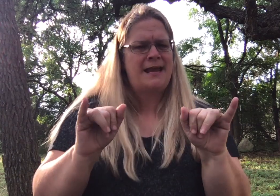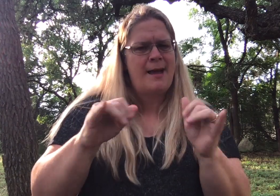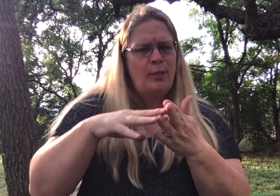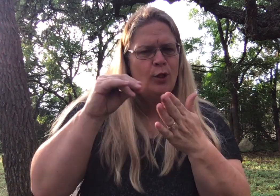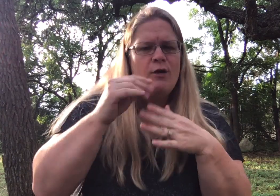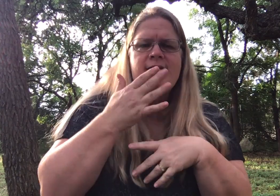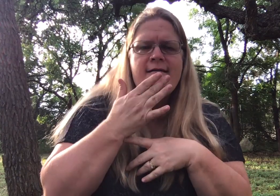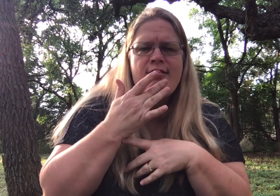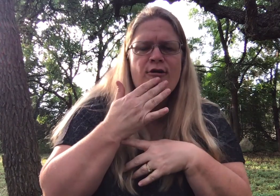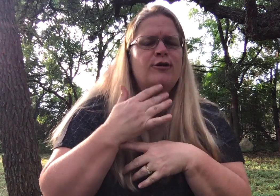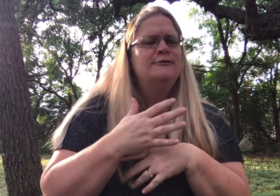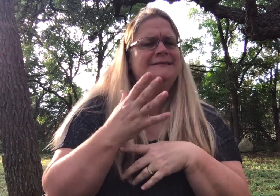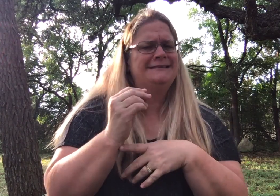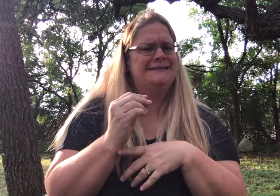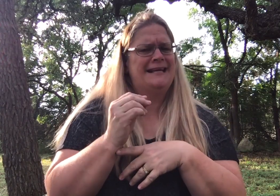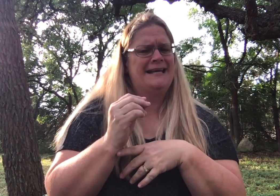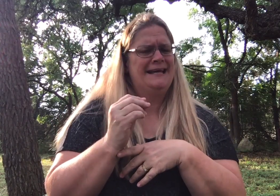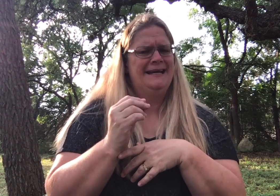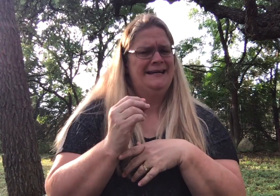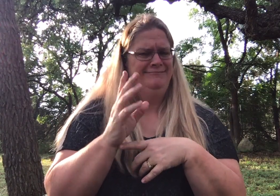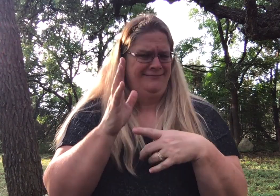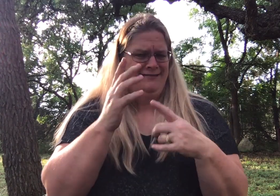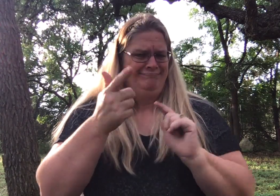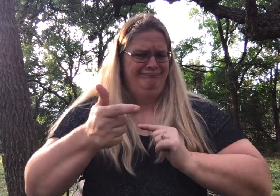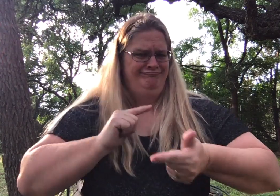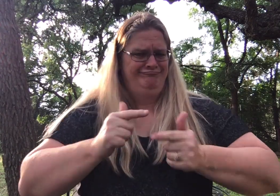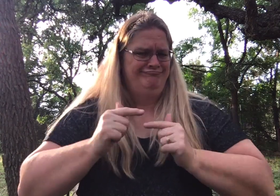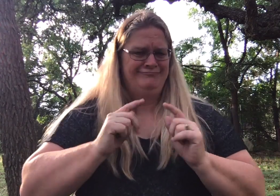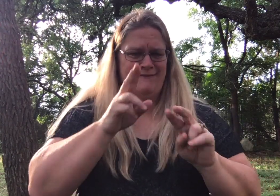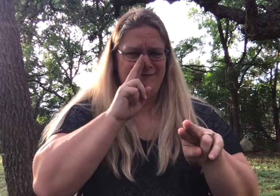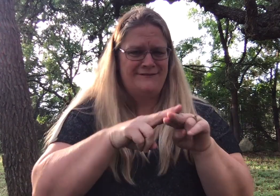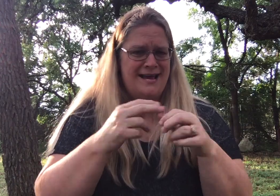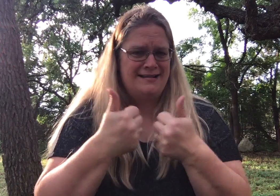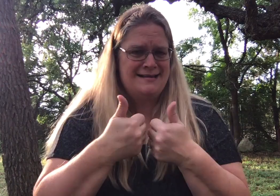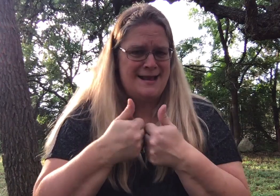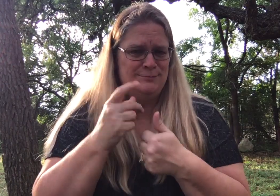as well as learning colors. Around turn taking. It's a fun game to do.